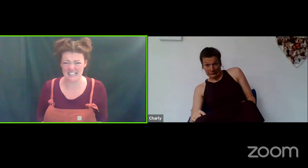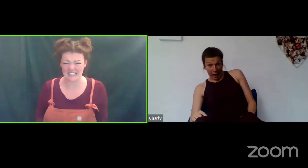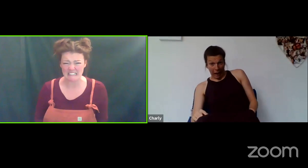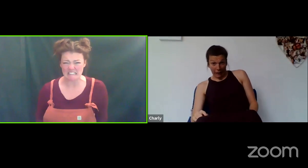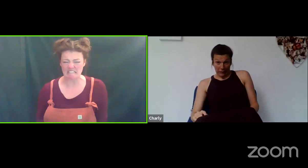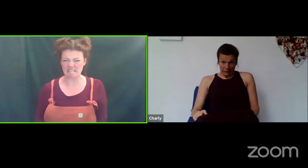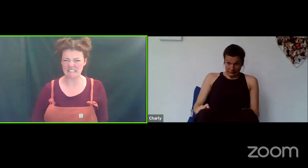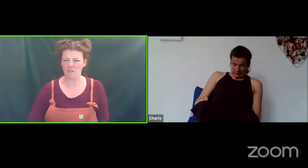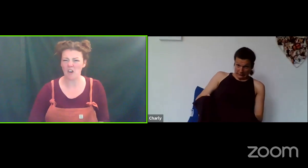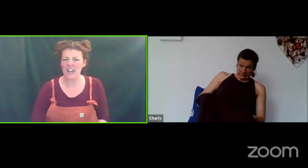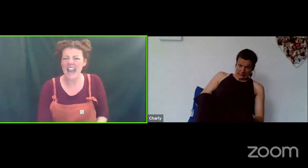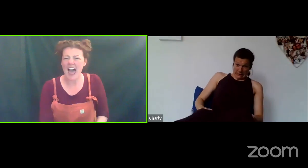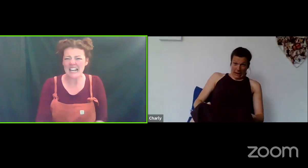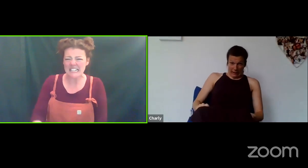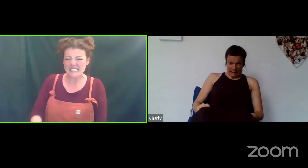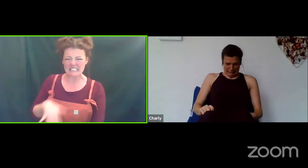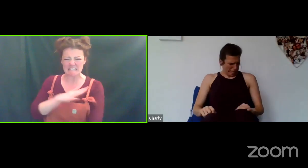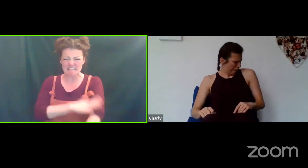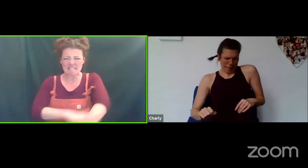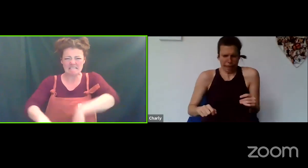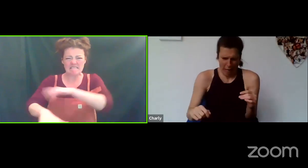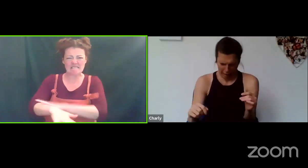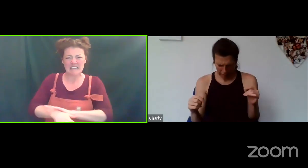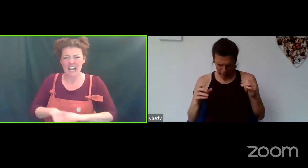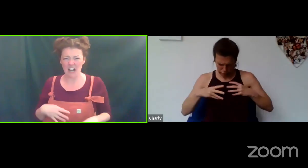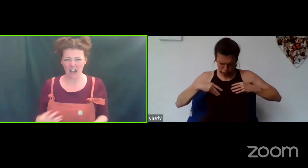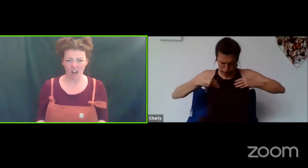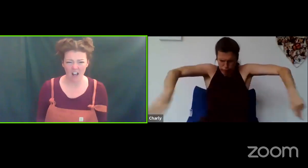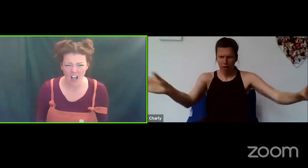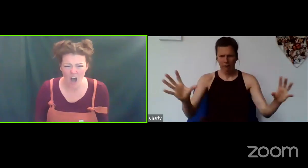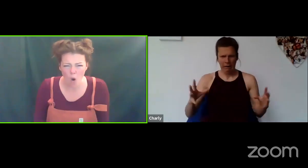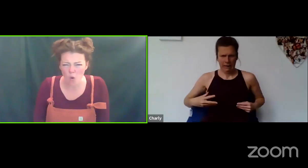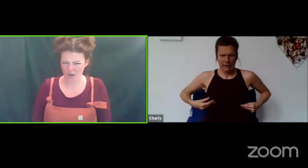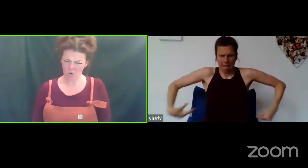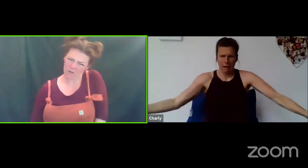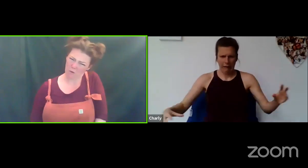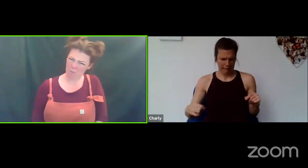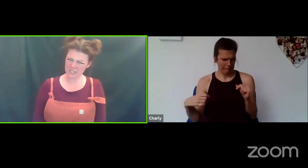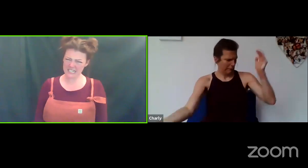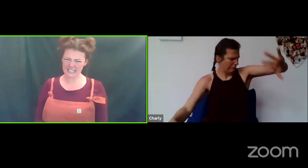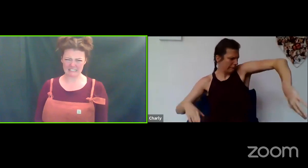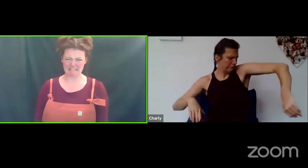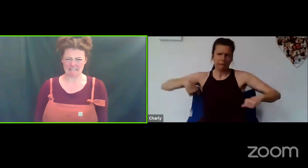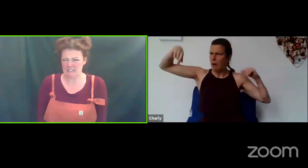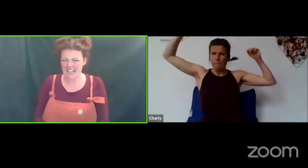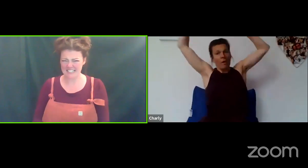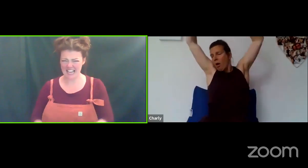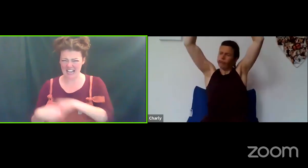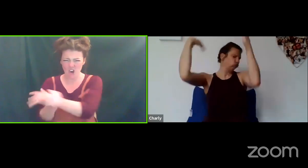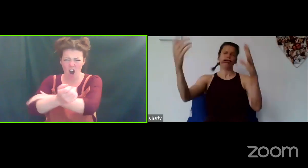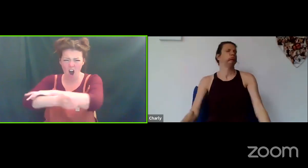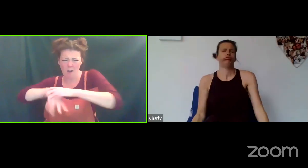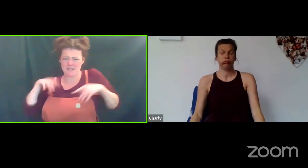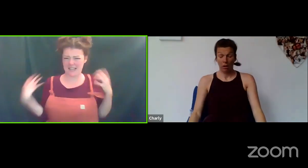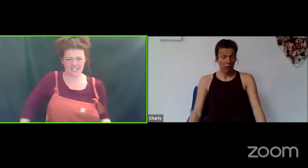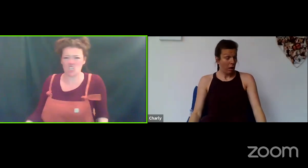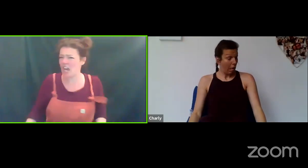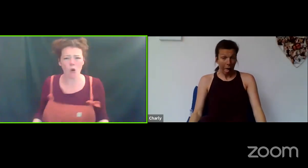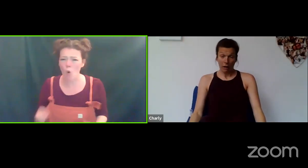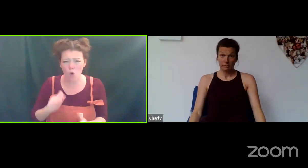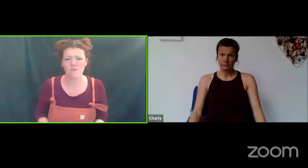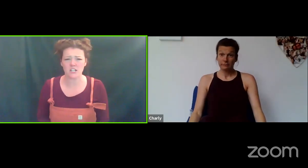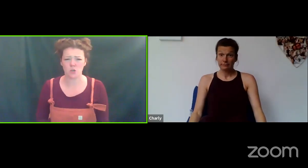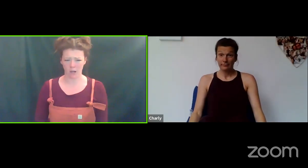and off your leg oh and all of your body... that's it... and your arms... that's it... shake all of that chewing